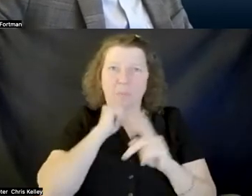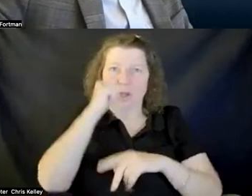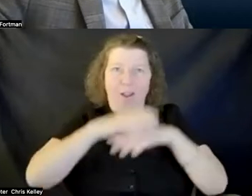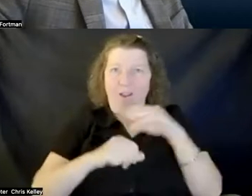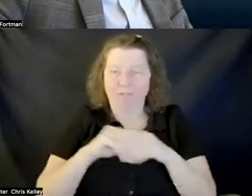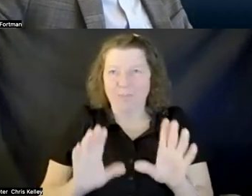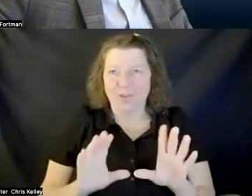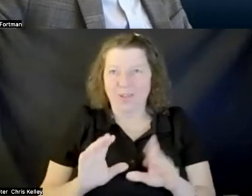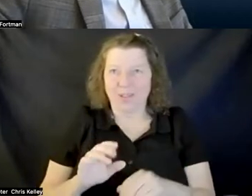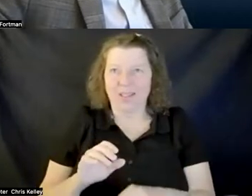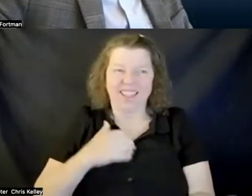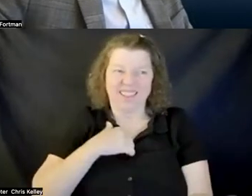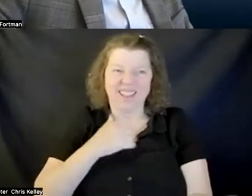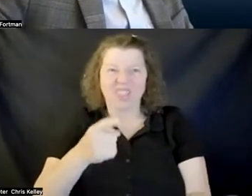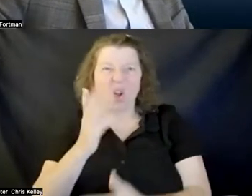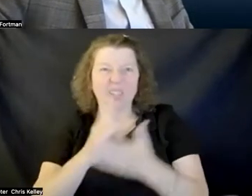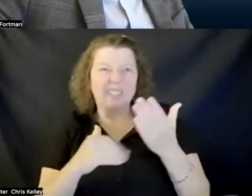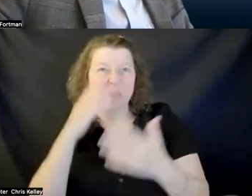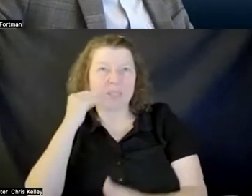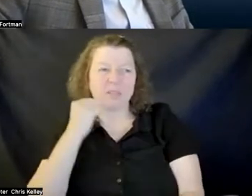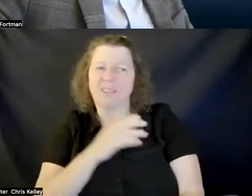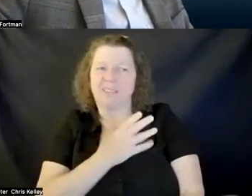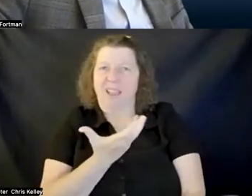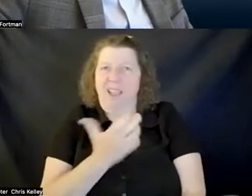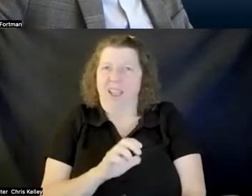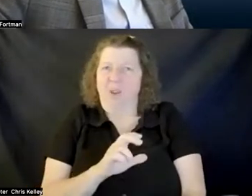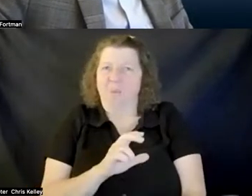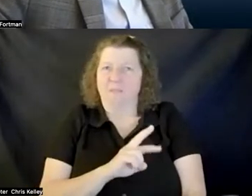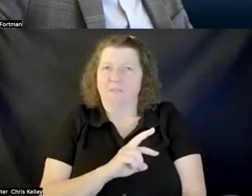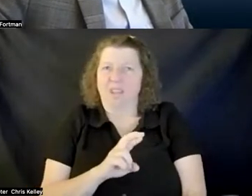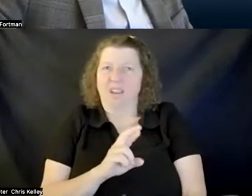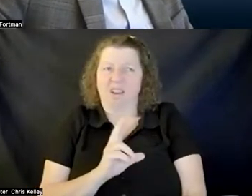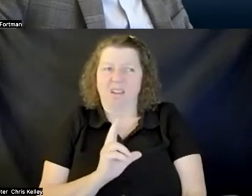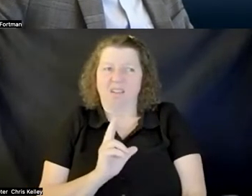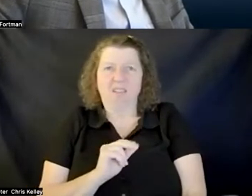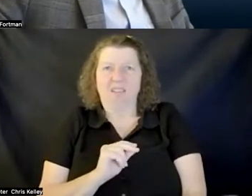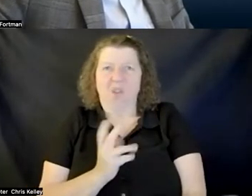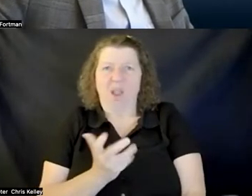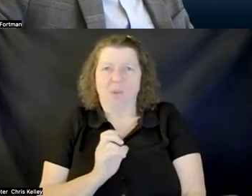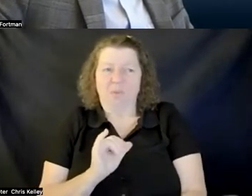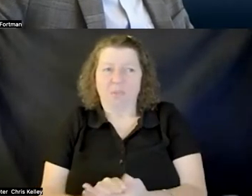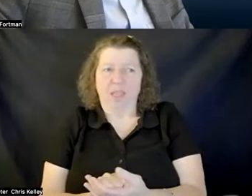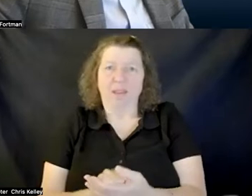it in vr necessarily but they did want to sort of have a sense of what the um you know the different